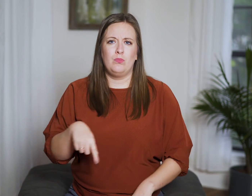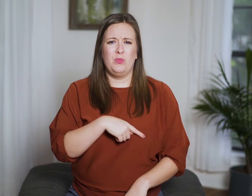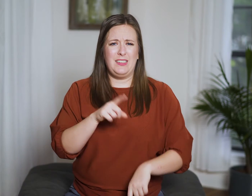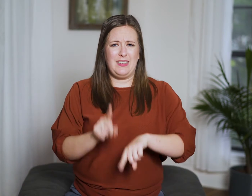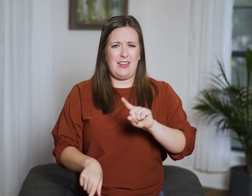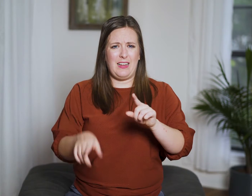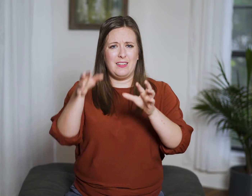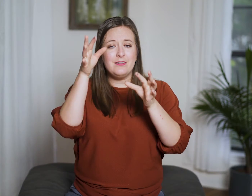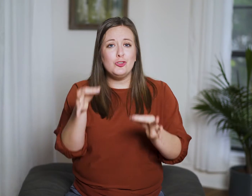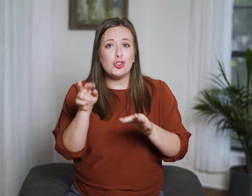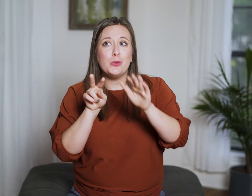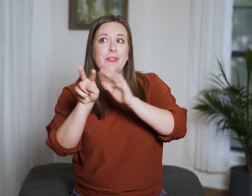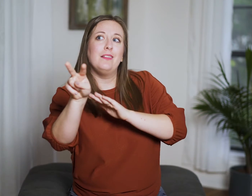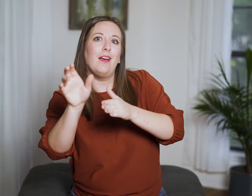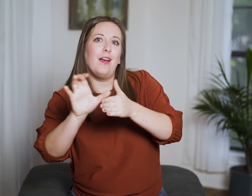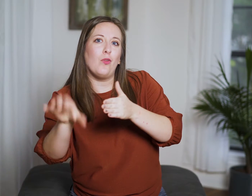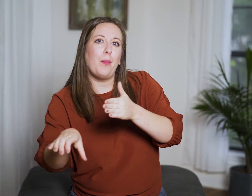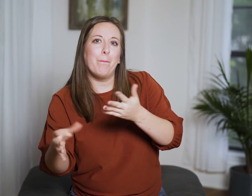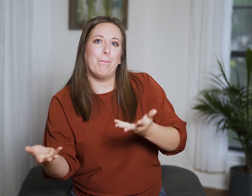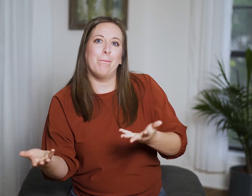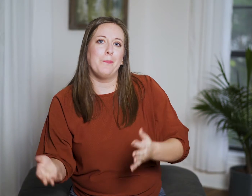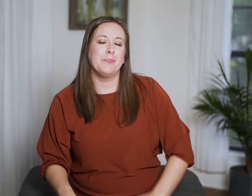We can’t determine the outcome.